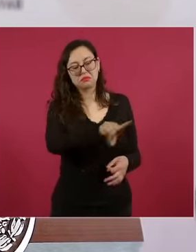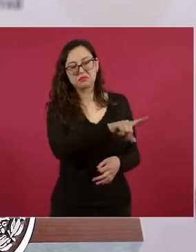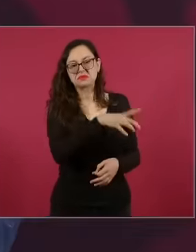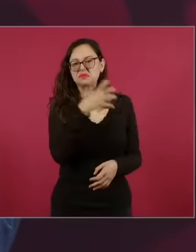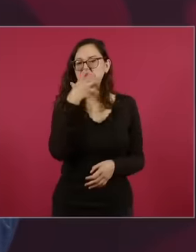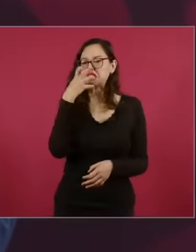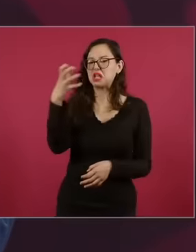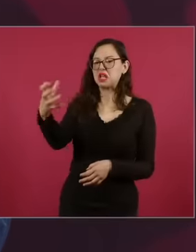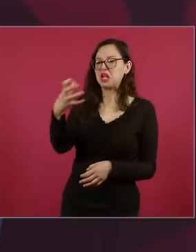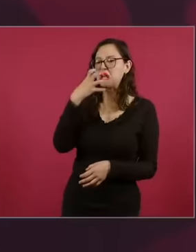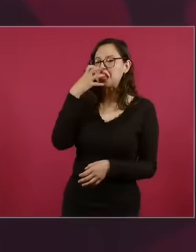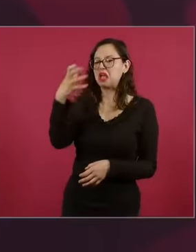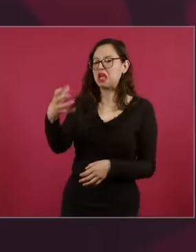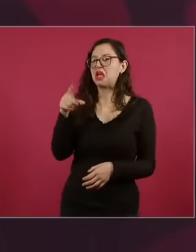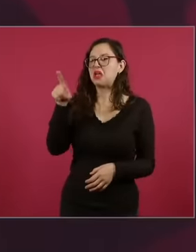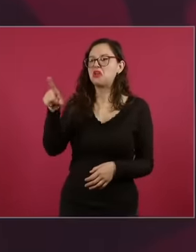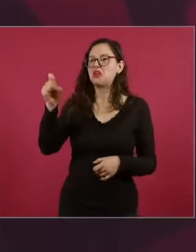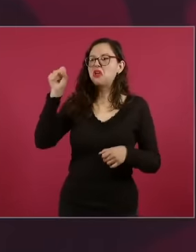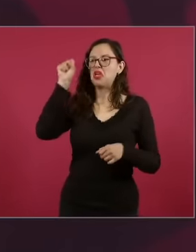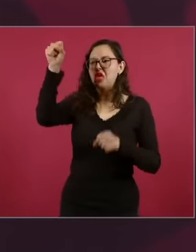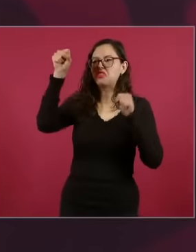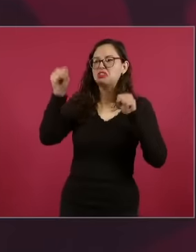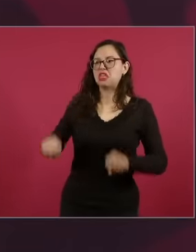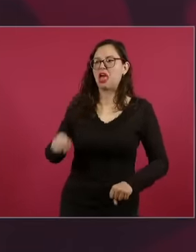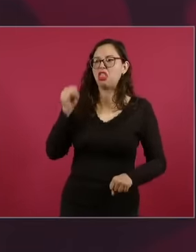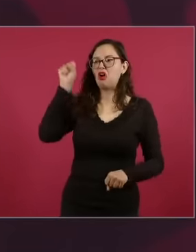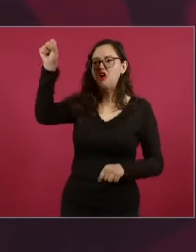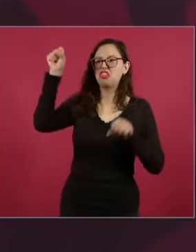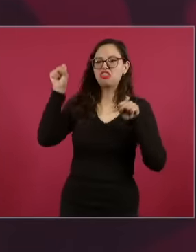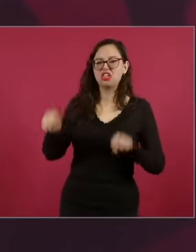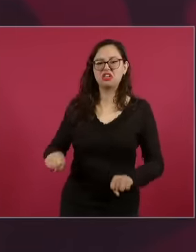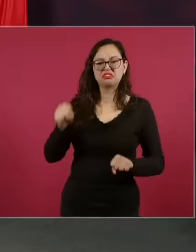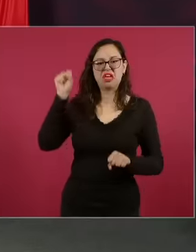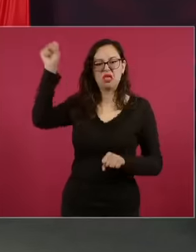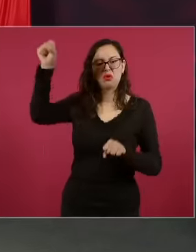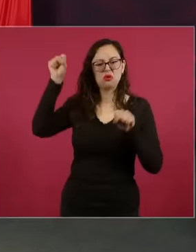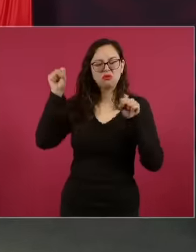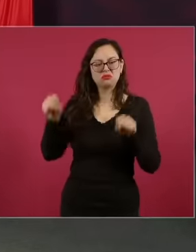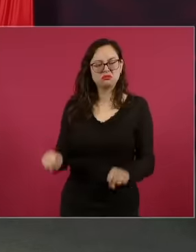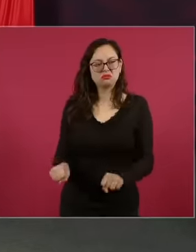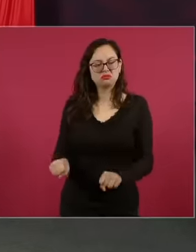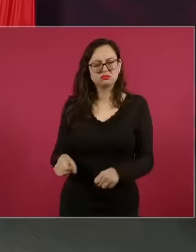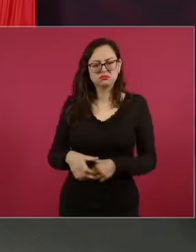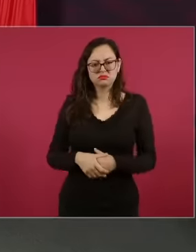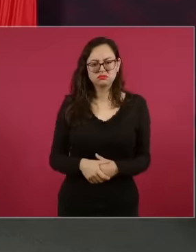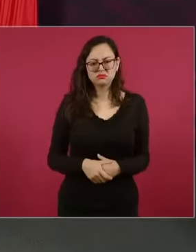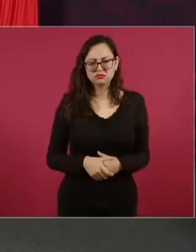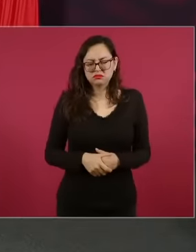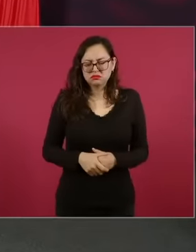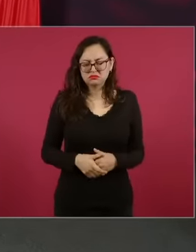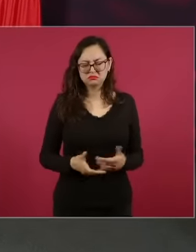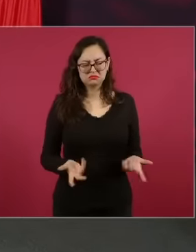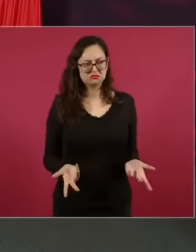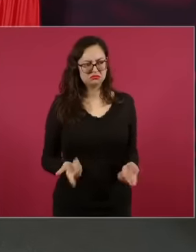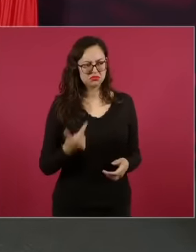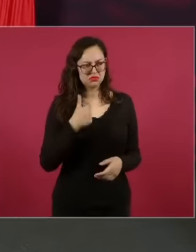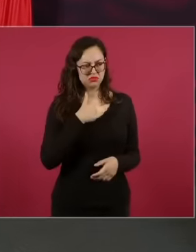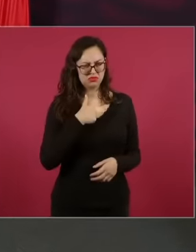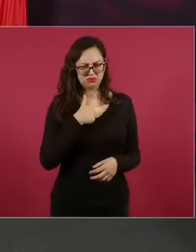Reform he was a dictator dictator dictator Well, that is what Aguilar Camí maintains